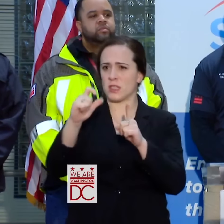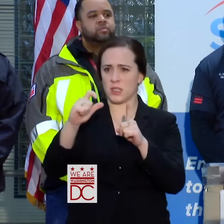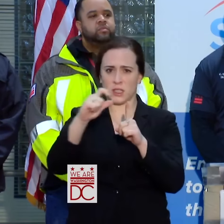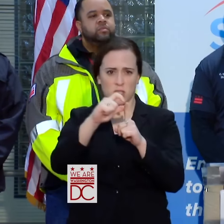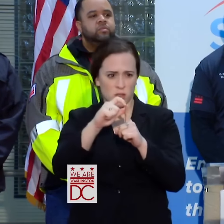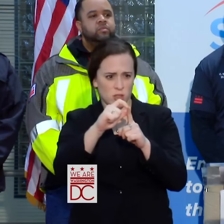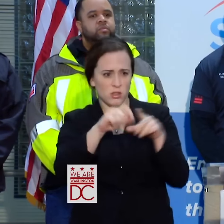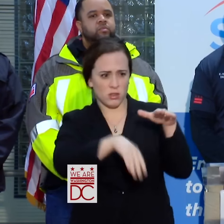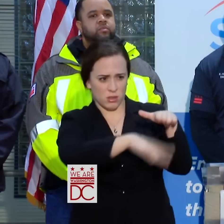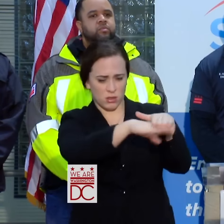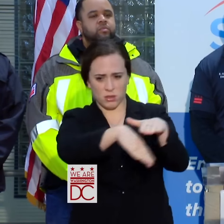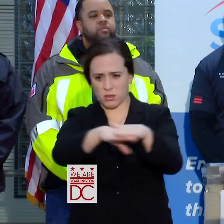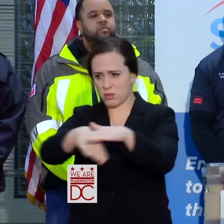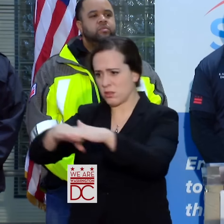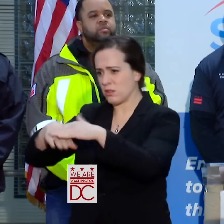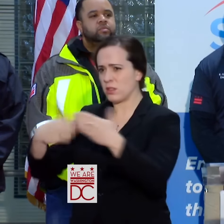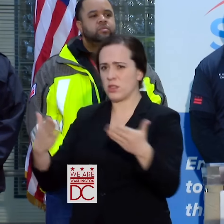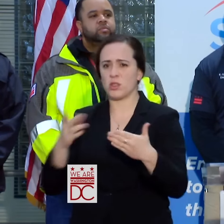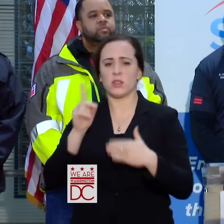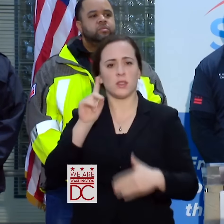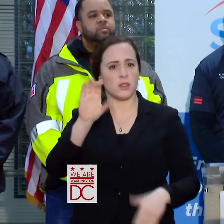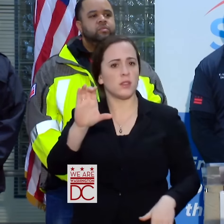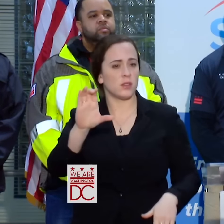WASHINGTON, D.C. AND WE EXPECT